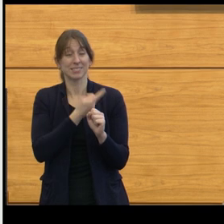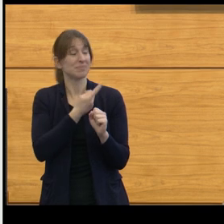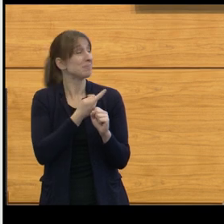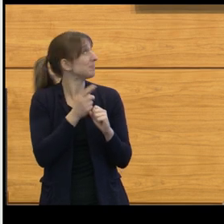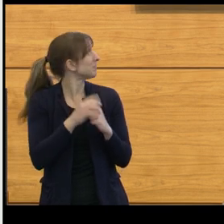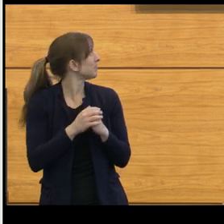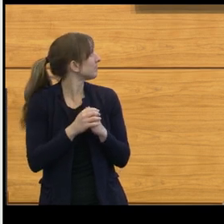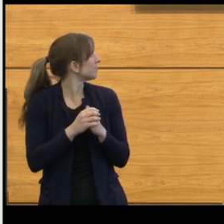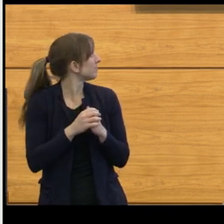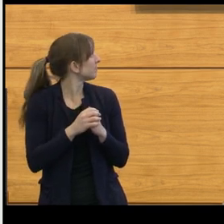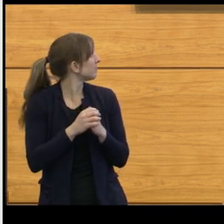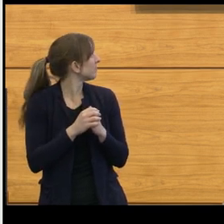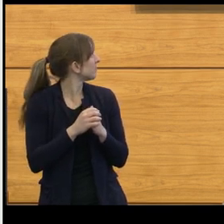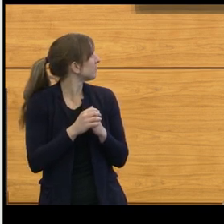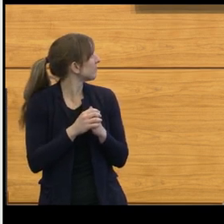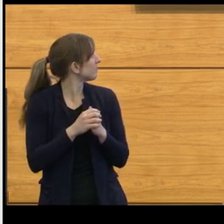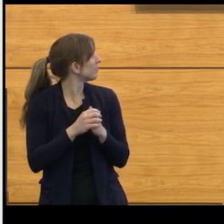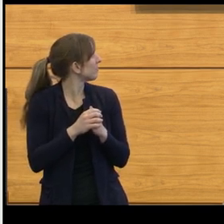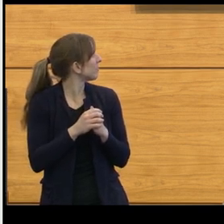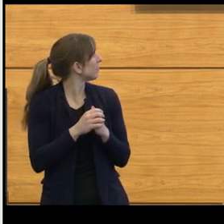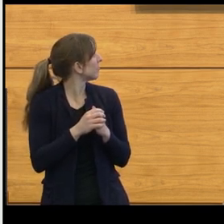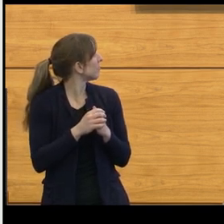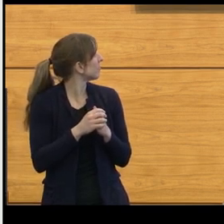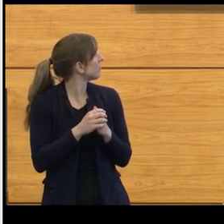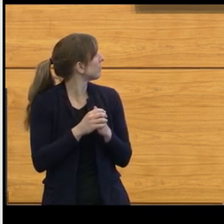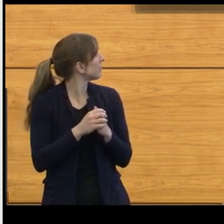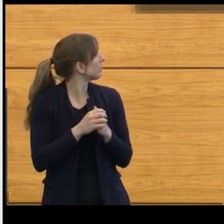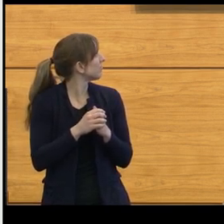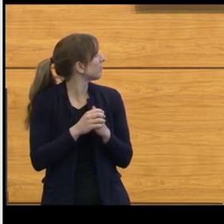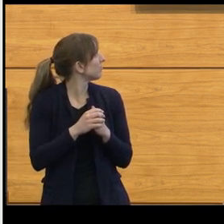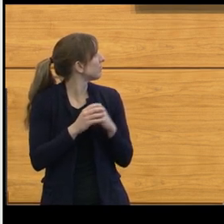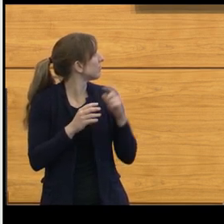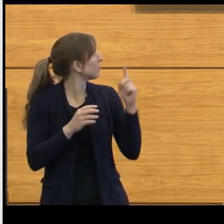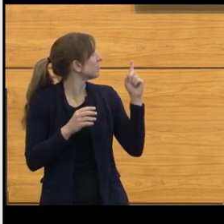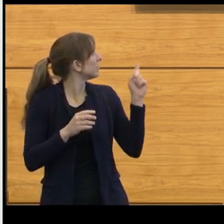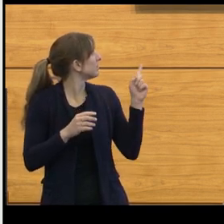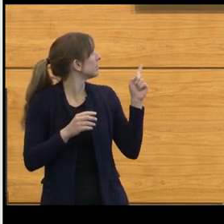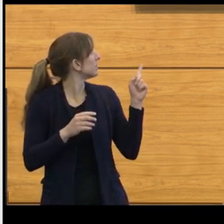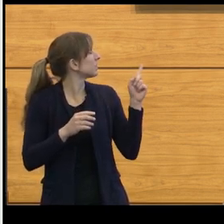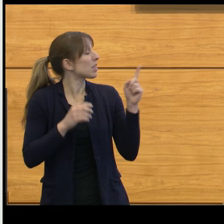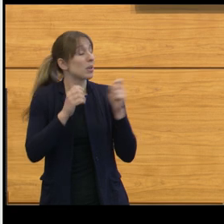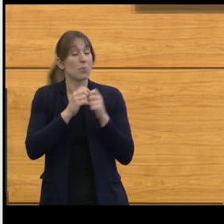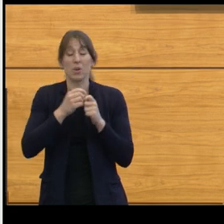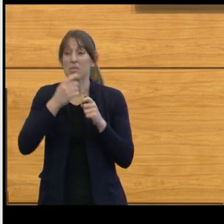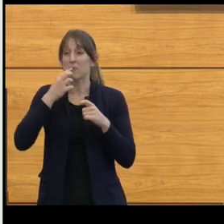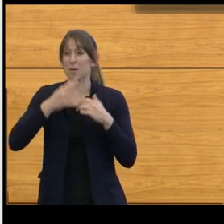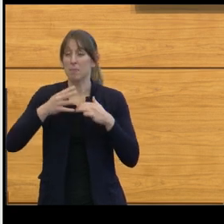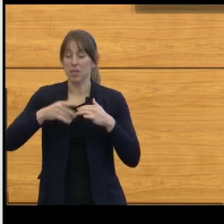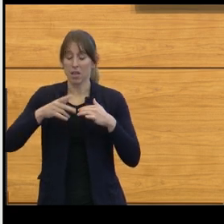there was a variation on theme here. Here's the classic finding of a medulloblastoma, but then you had others